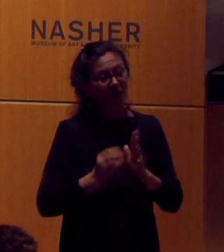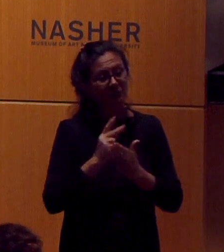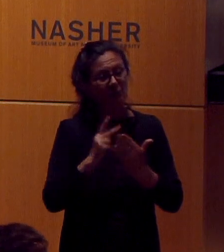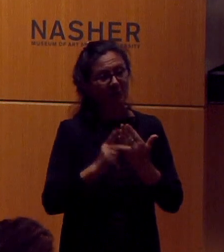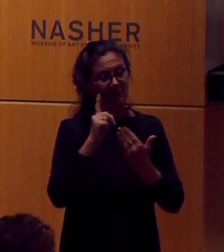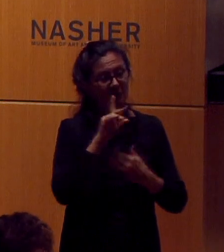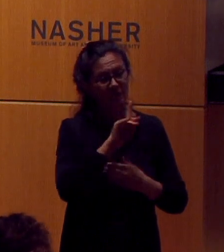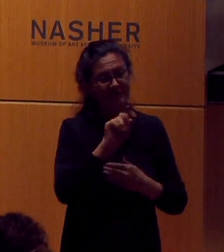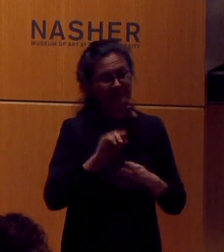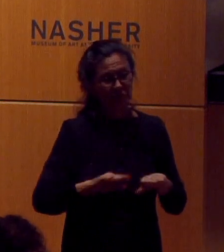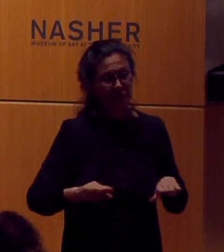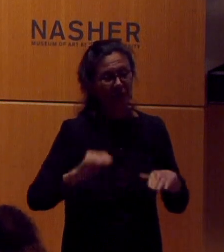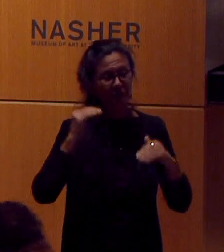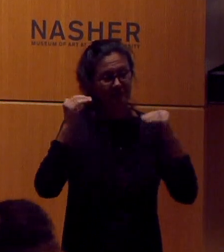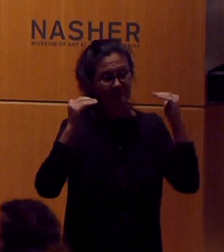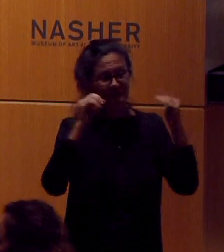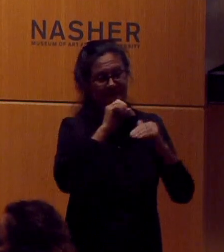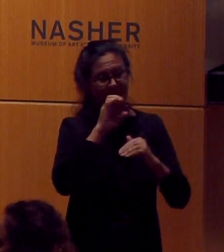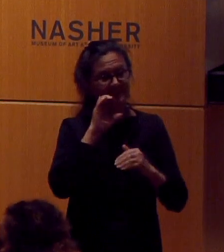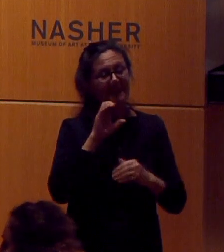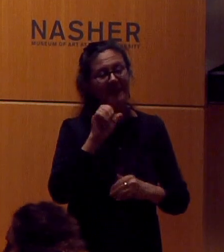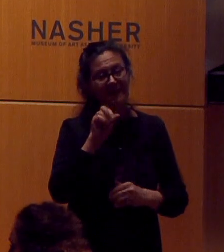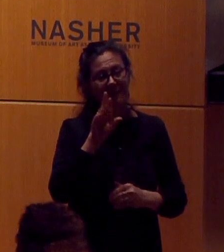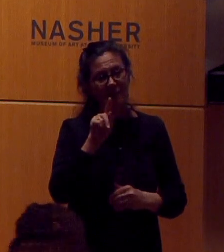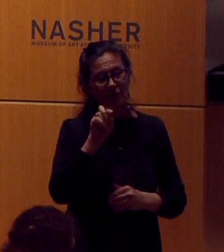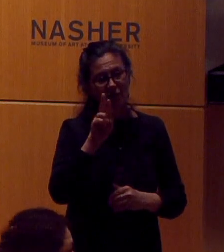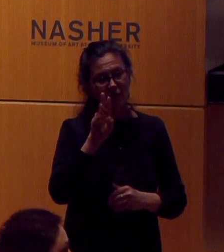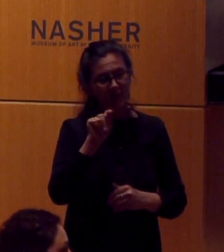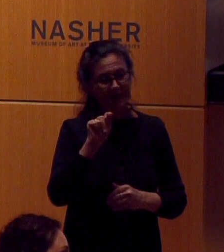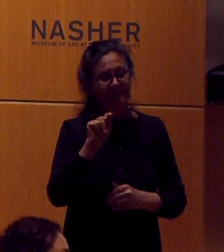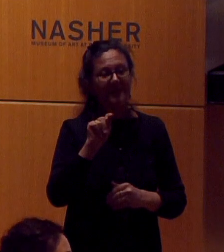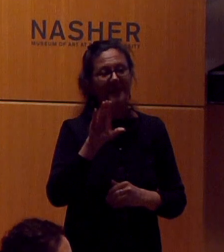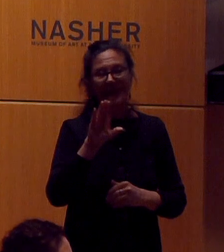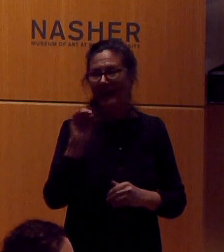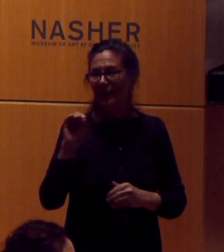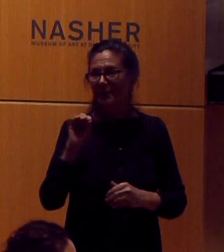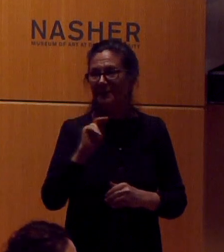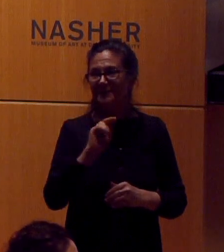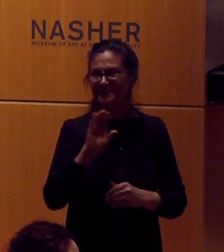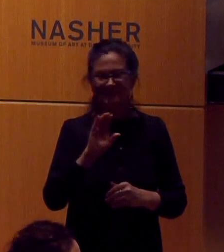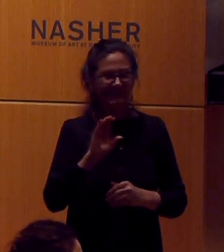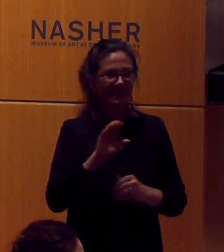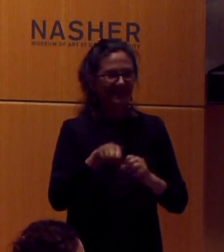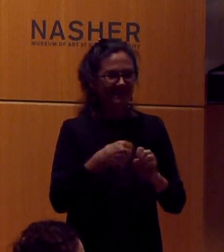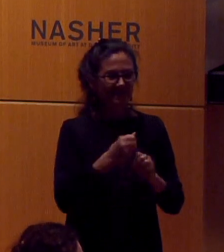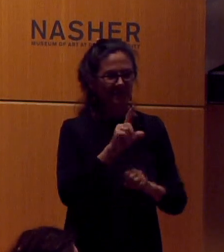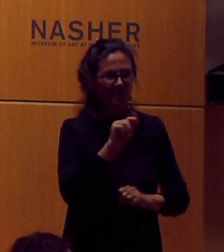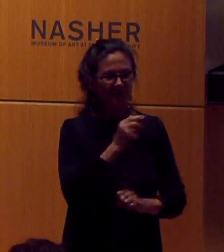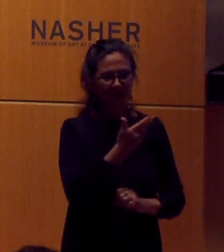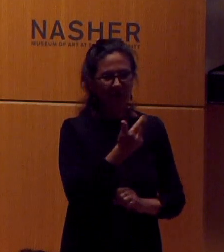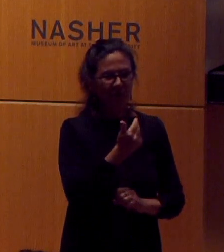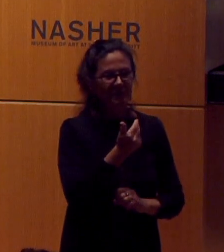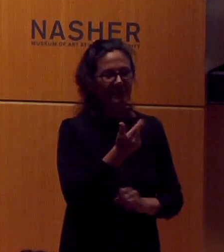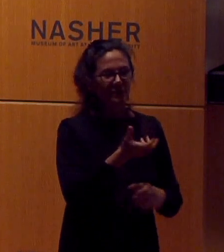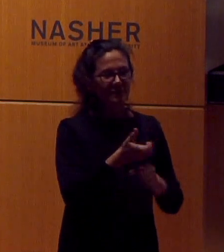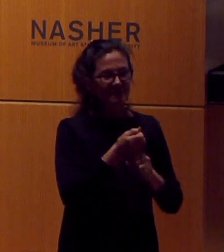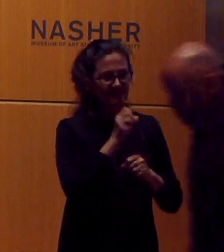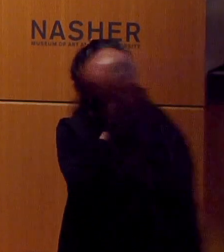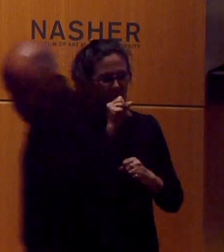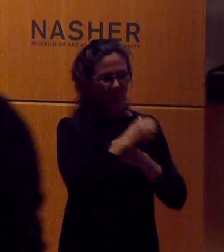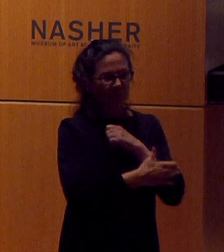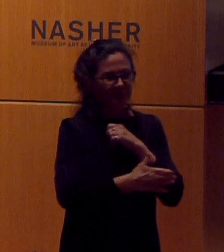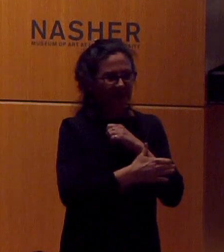residing in rural communities in Carteret County, North Carolina. In 2013, she was awarded an Orange County, North Carolina Fall project grant